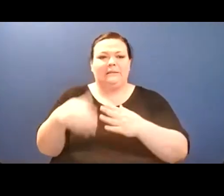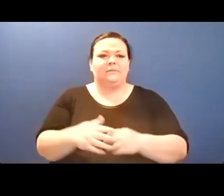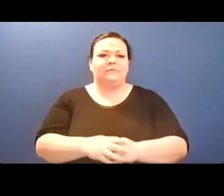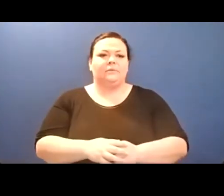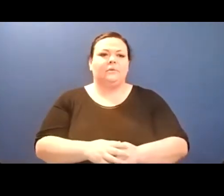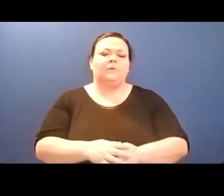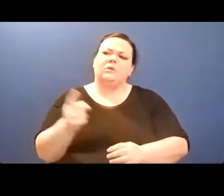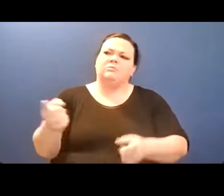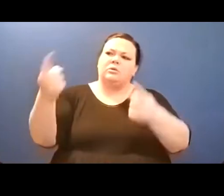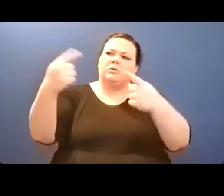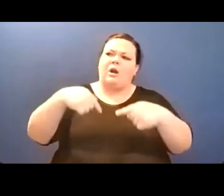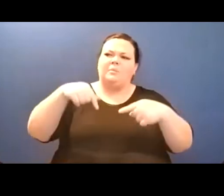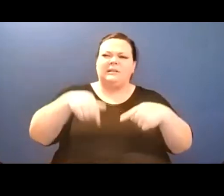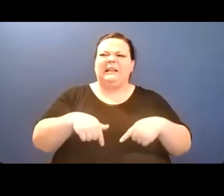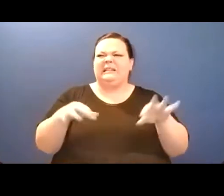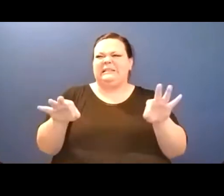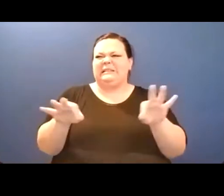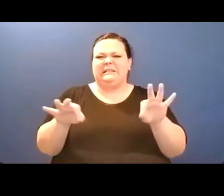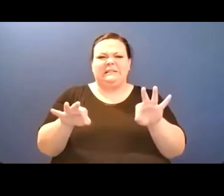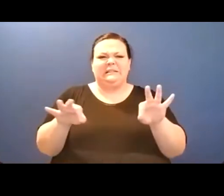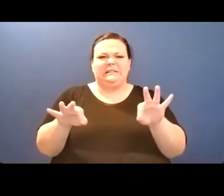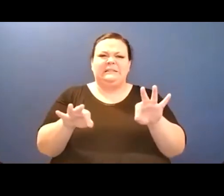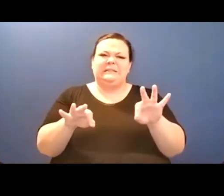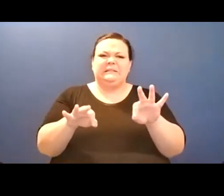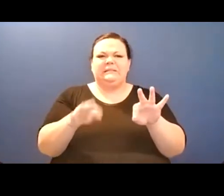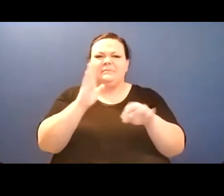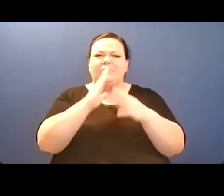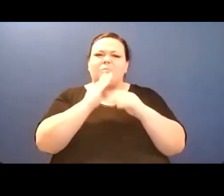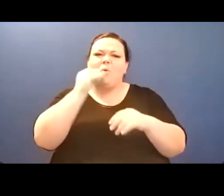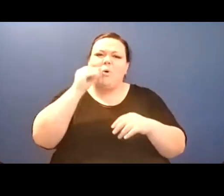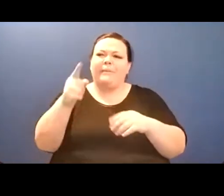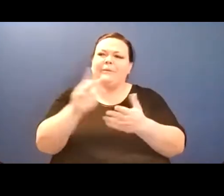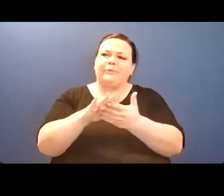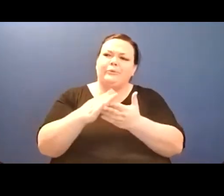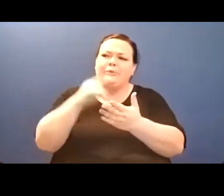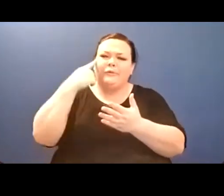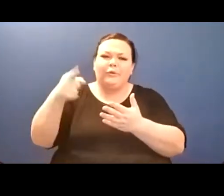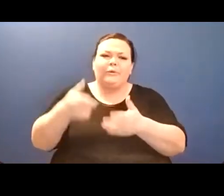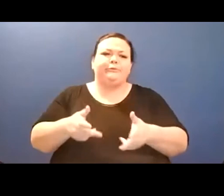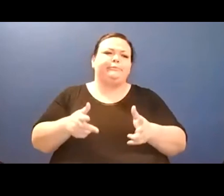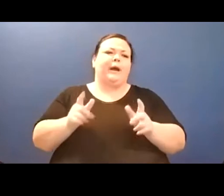passed down generations & gifted to passers-by on the road/ yes of course when you come you must